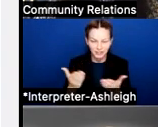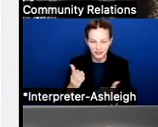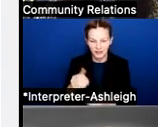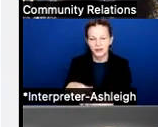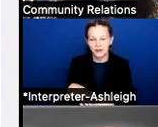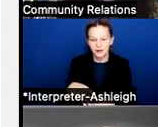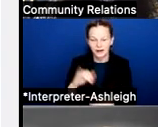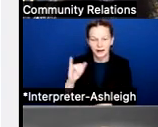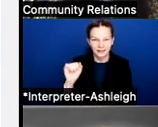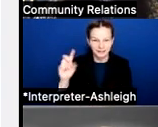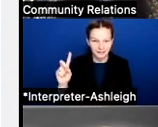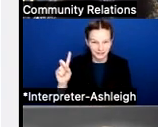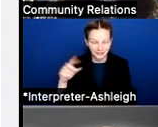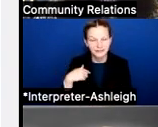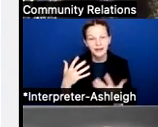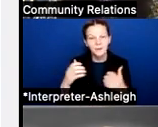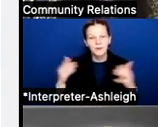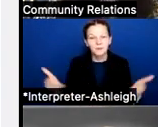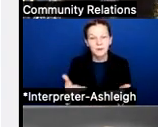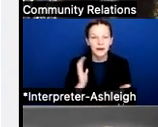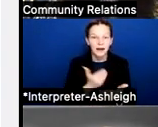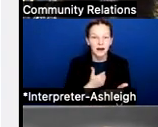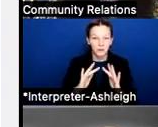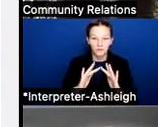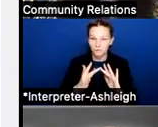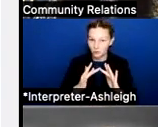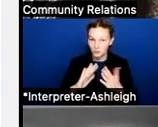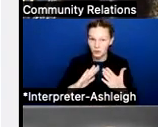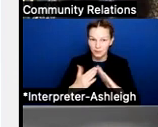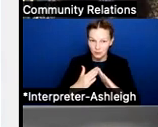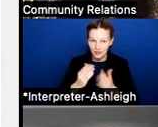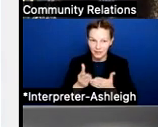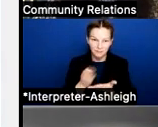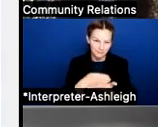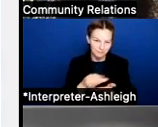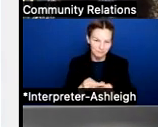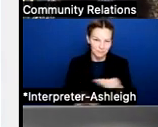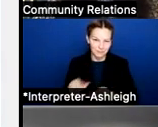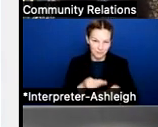to our virtual Community Budget Forum this evening. This is an important topic for our community.